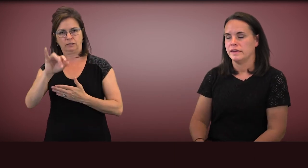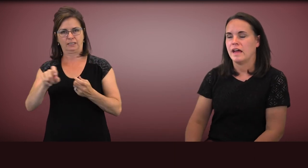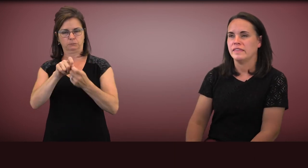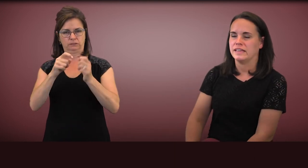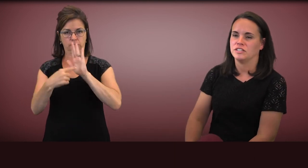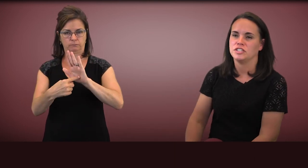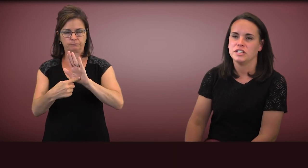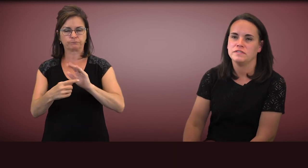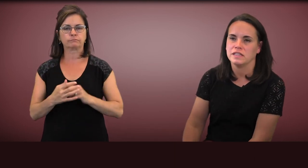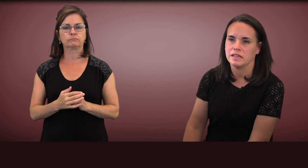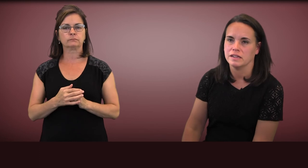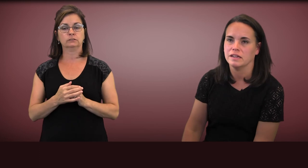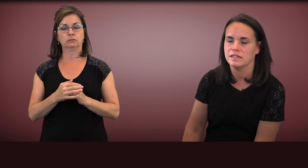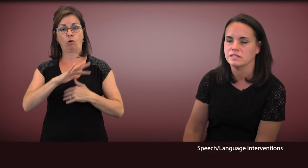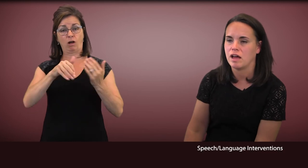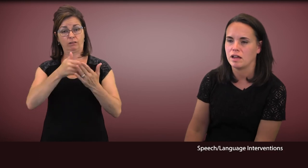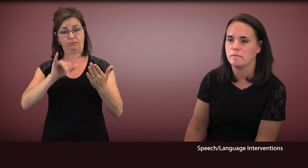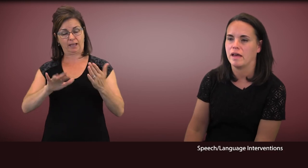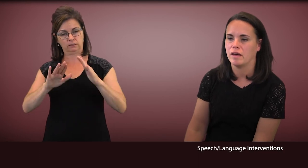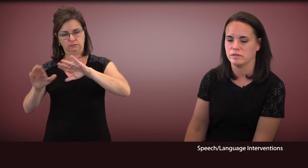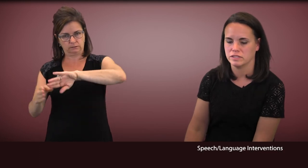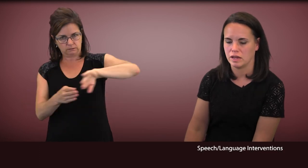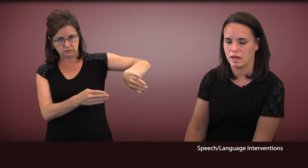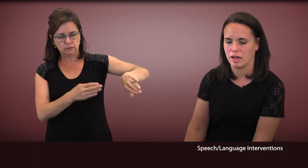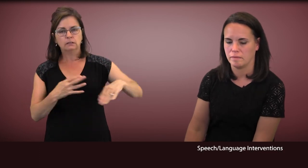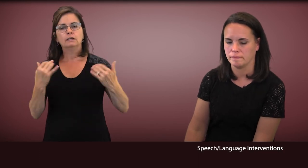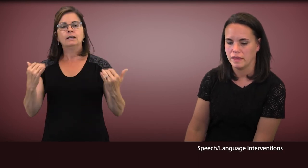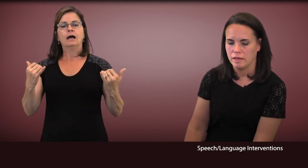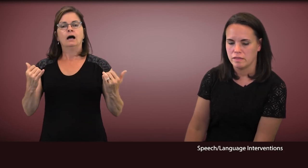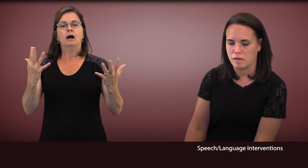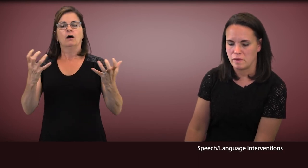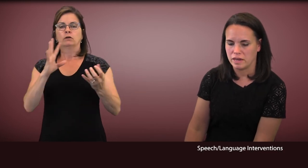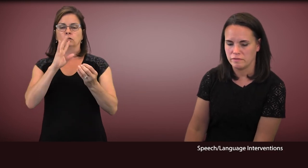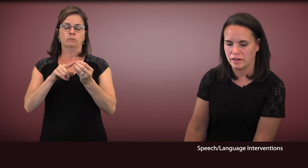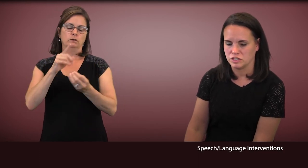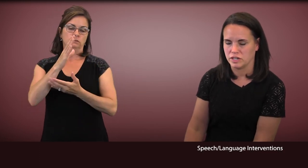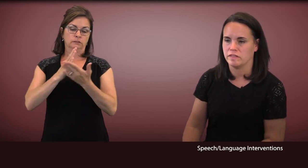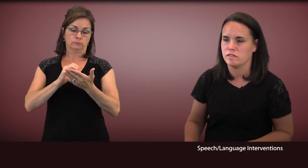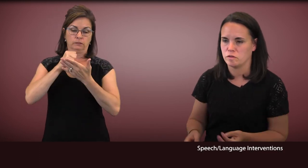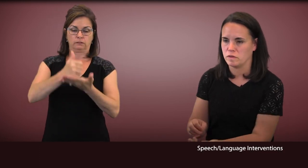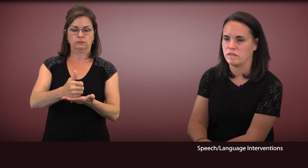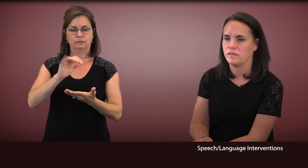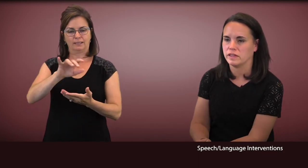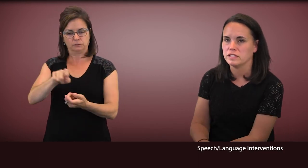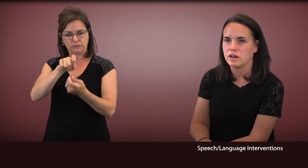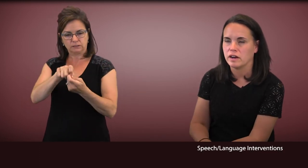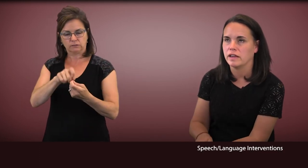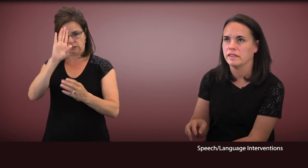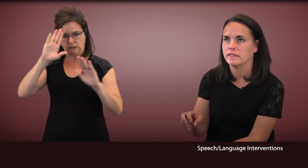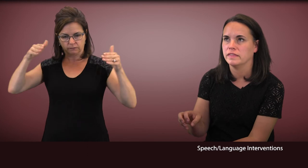Now I'd like to shift a little and talk about some interventions to specifically target